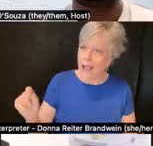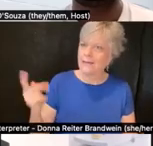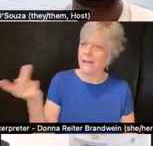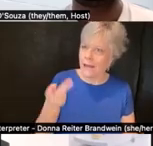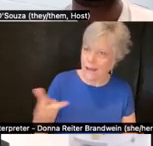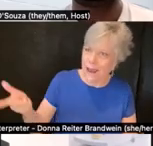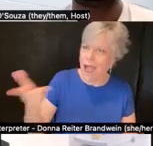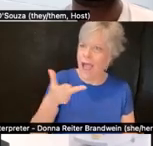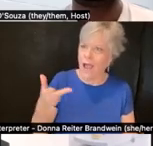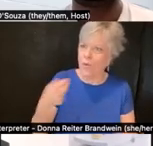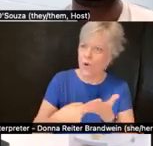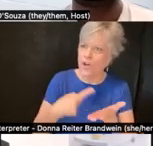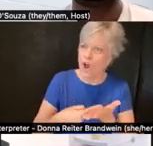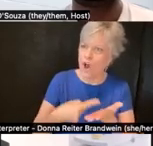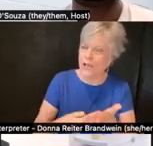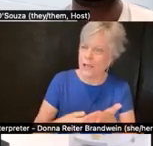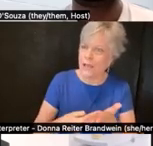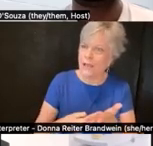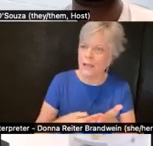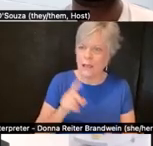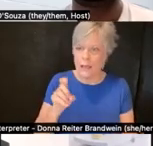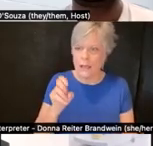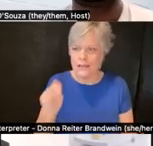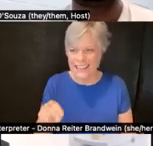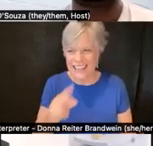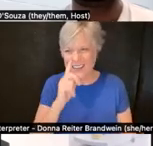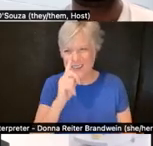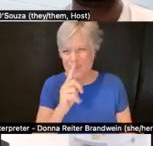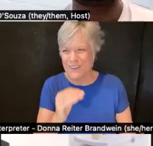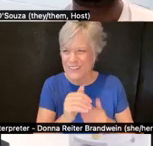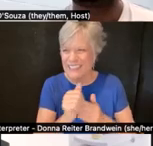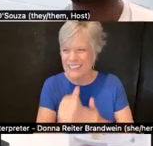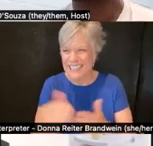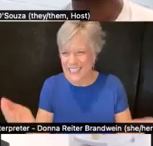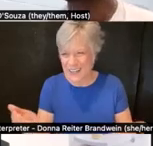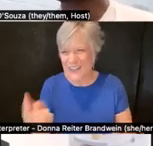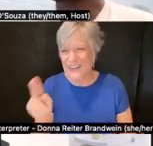and then Dean, obviously one of the leads here at UIC,